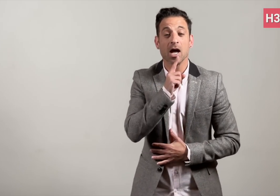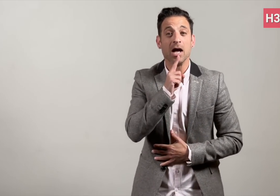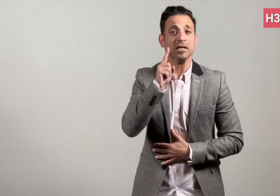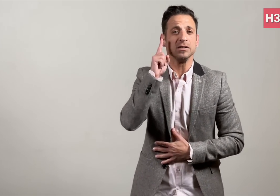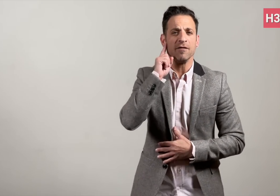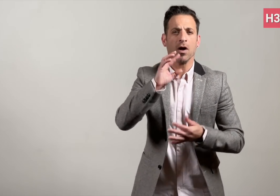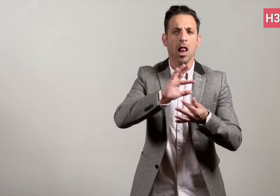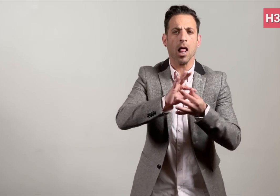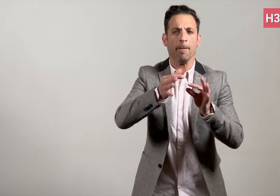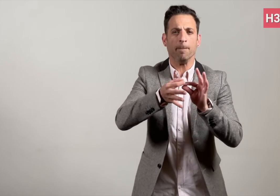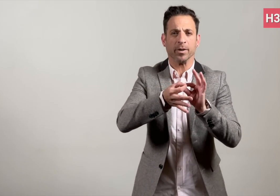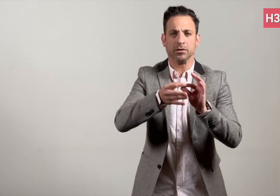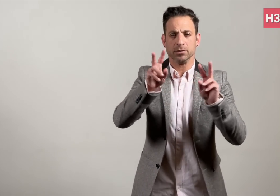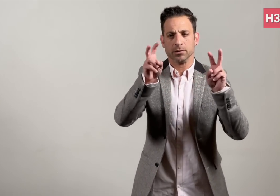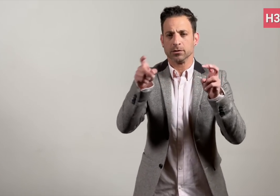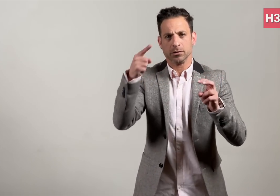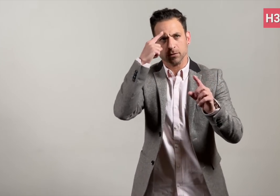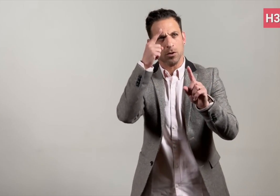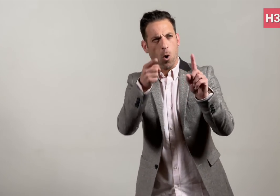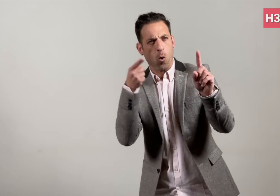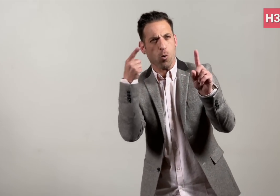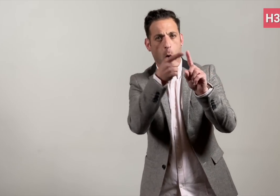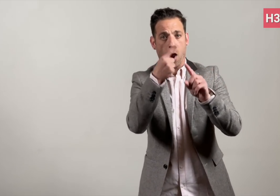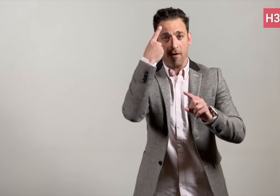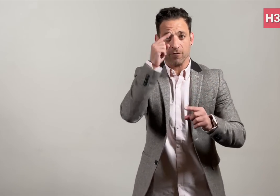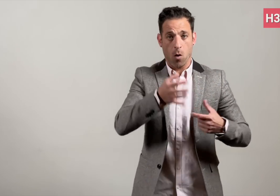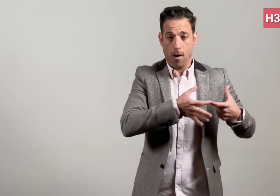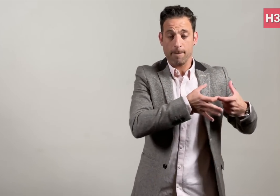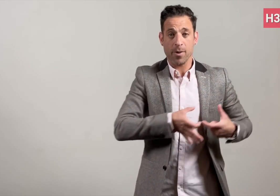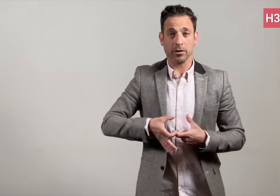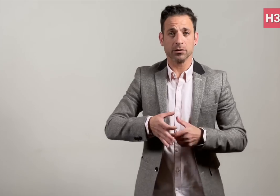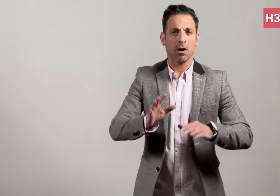The ultimate Deaflympic goals are not about medals,